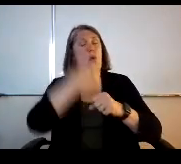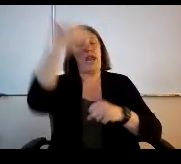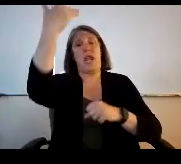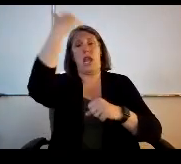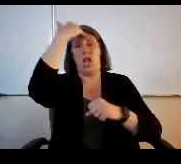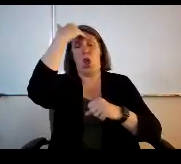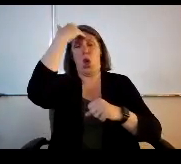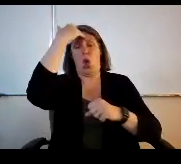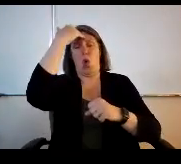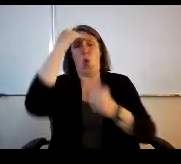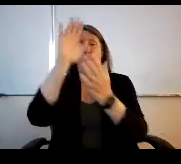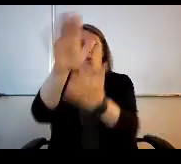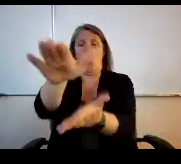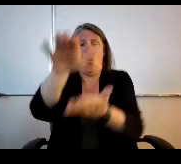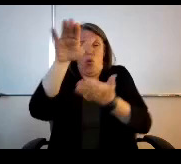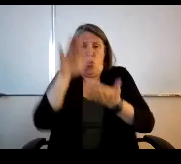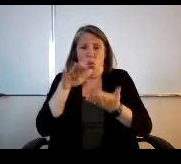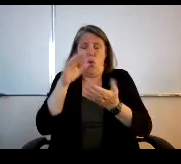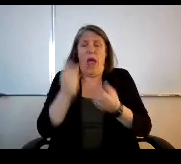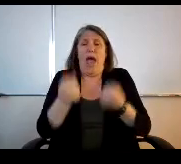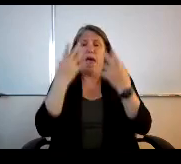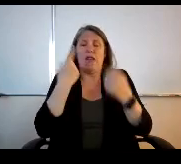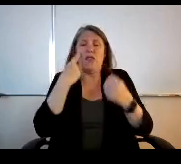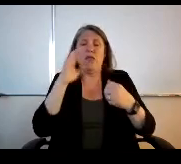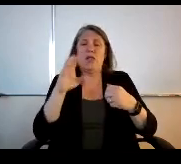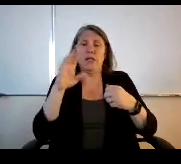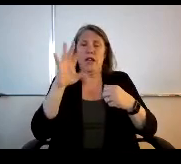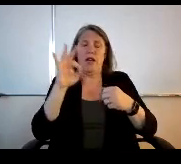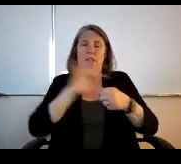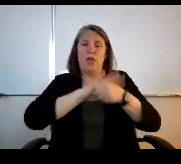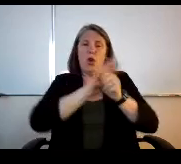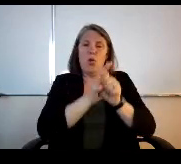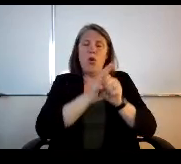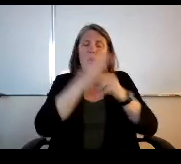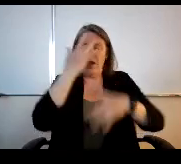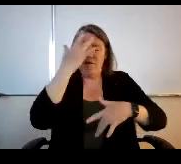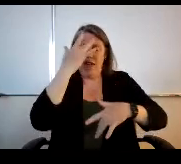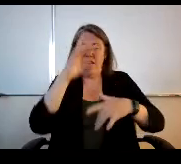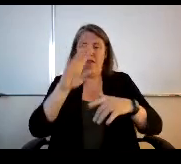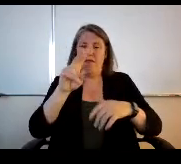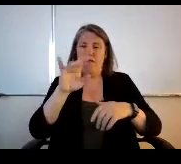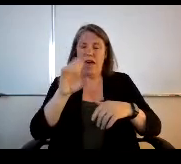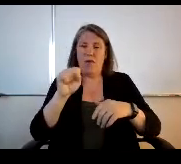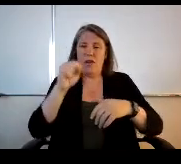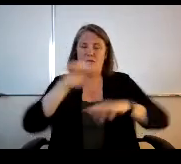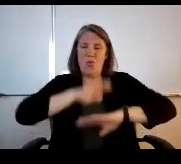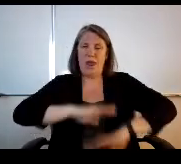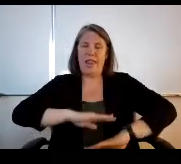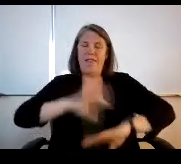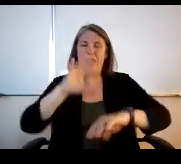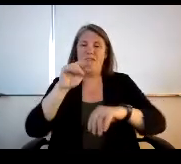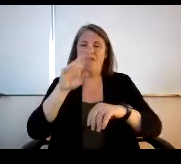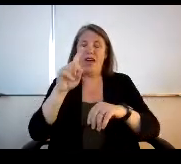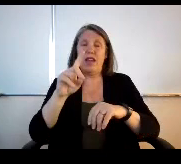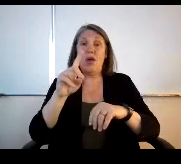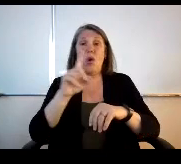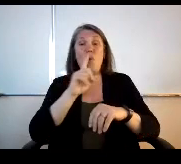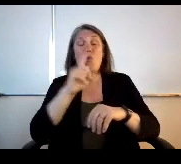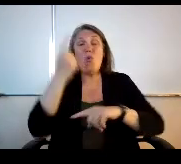So for CRF, the coronavirus relief funds literally one day. Somebody said we have $10 million that came into the bank,